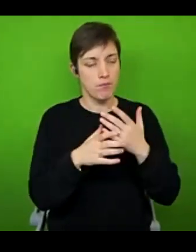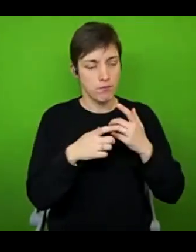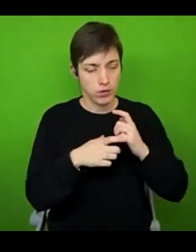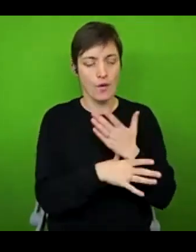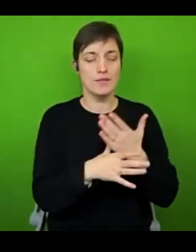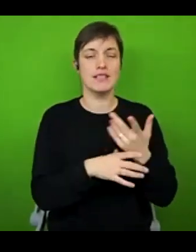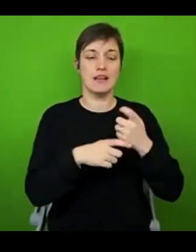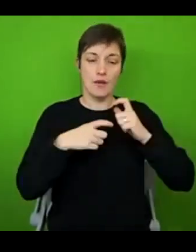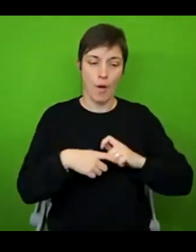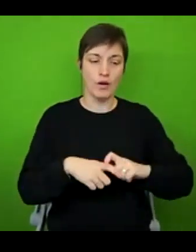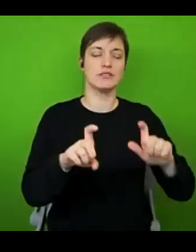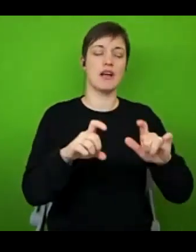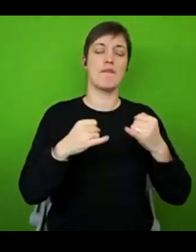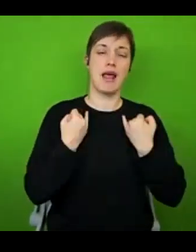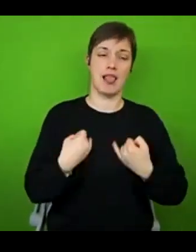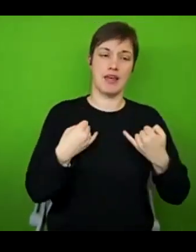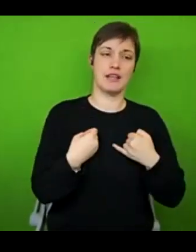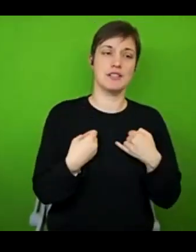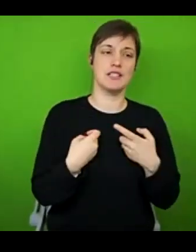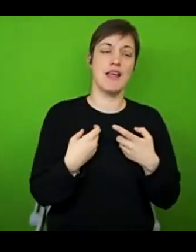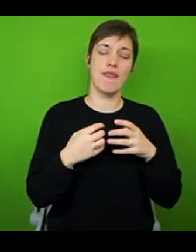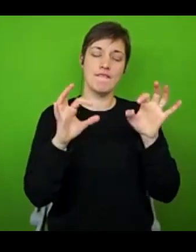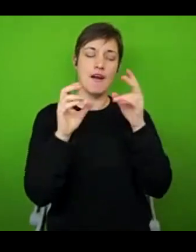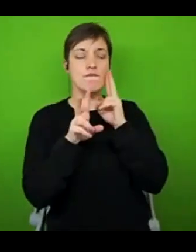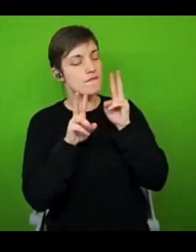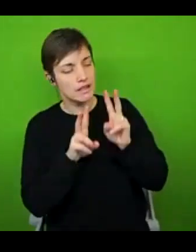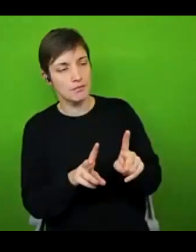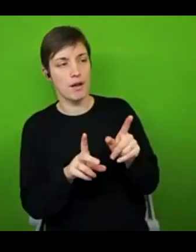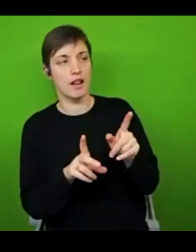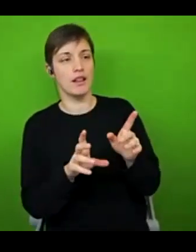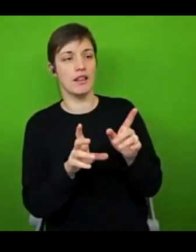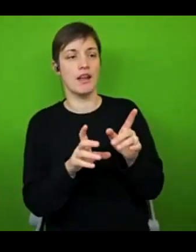might try and grab a link to it, actually. But essentially, it was about all of the different challenges that